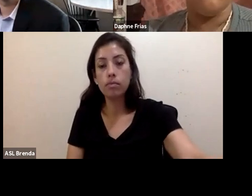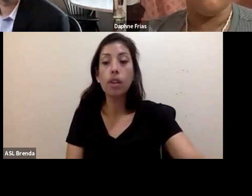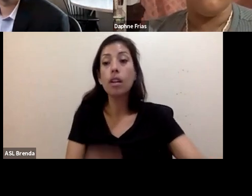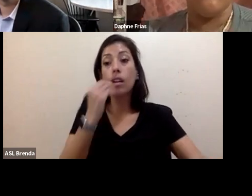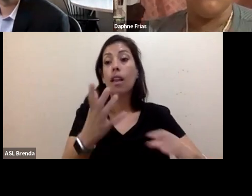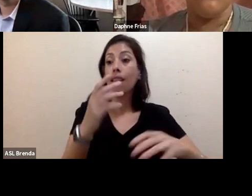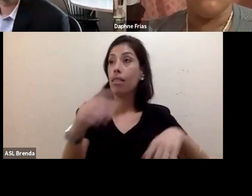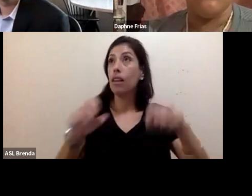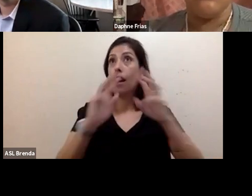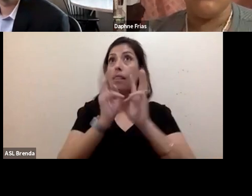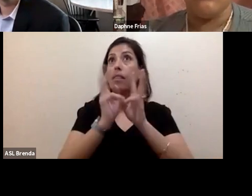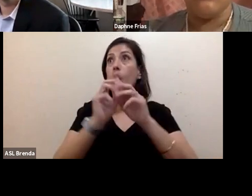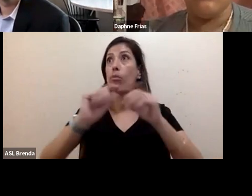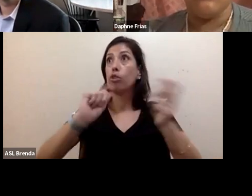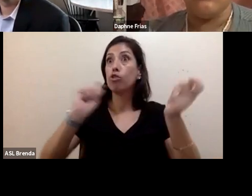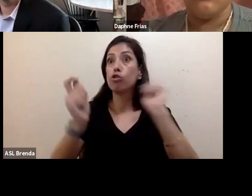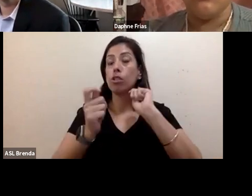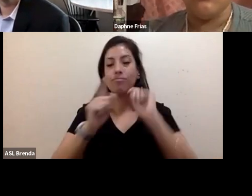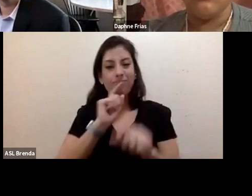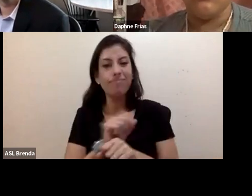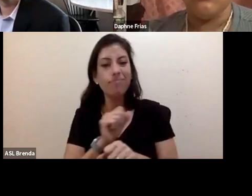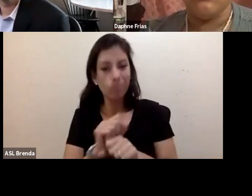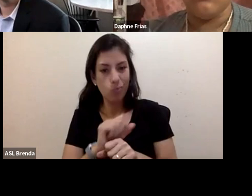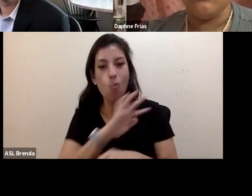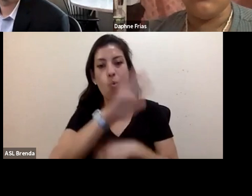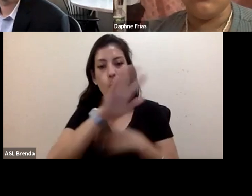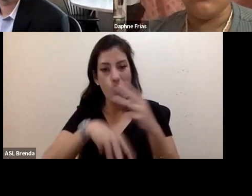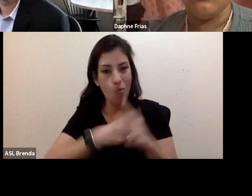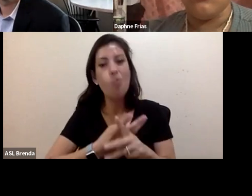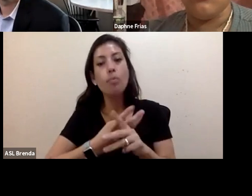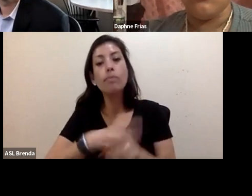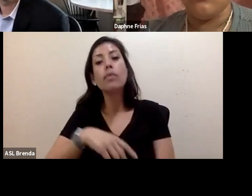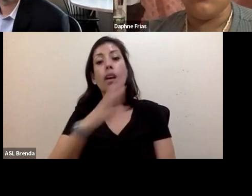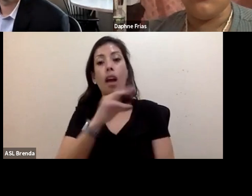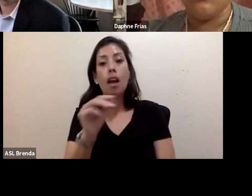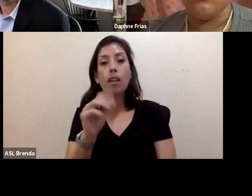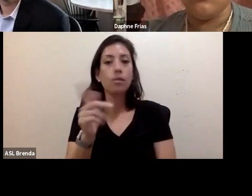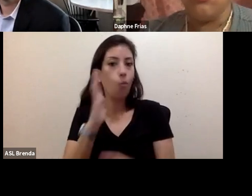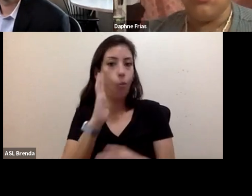and it is, and will continue, to change the way that our world looks.